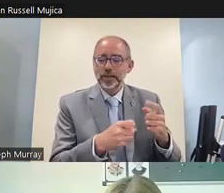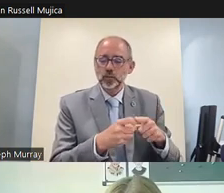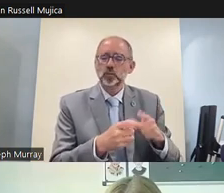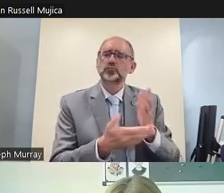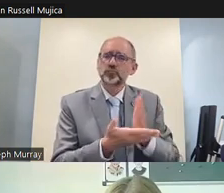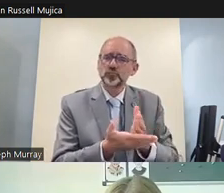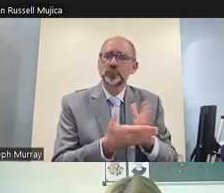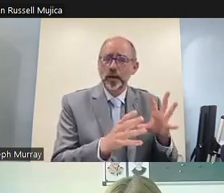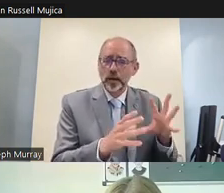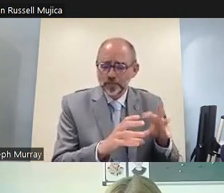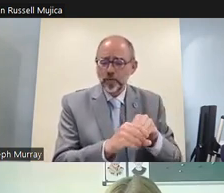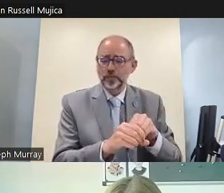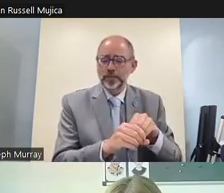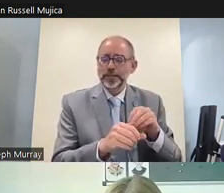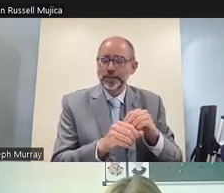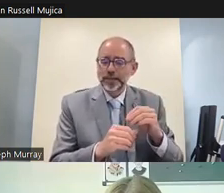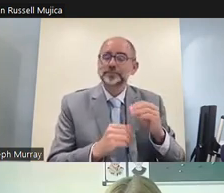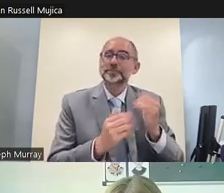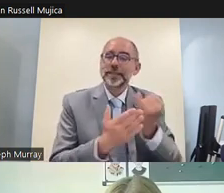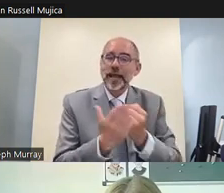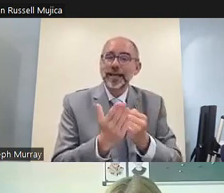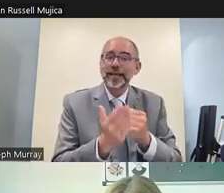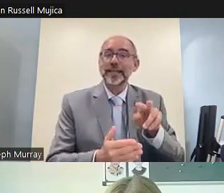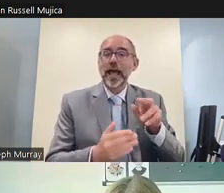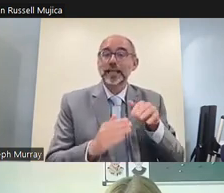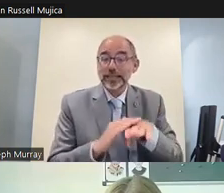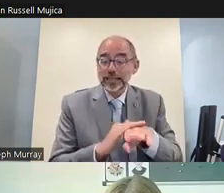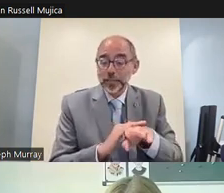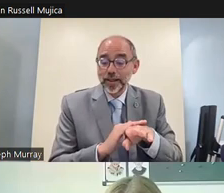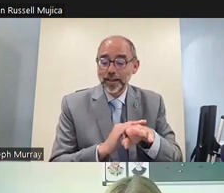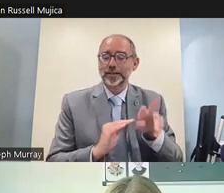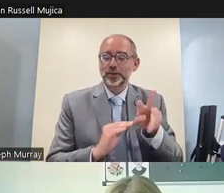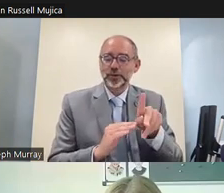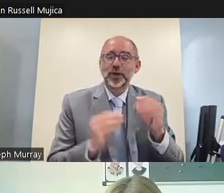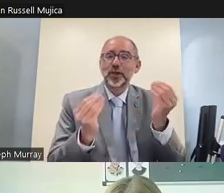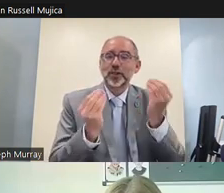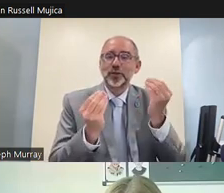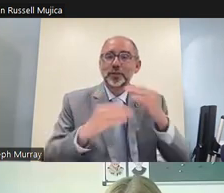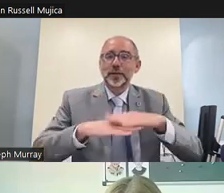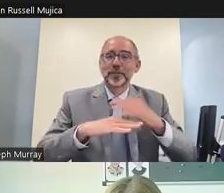meaningful participation in designing accessible digital learning platforms for deaf learners